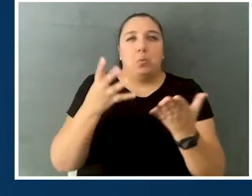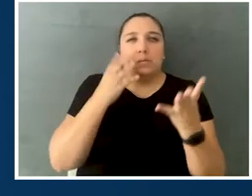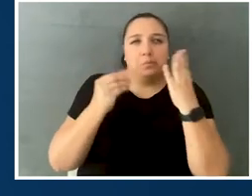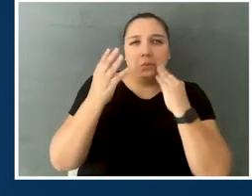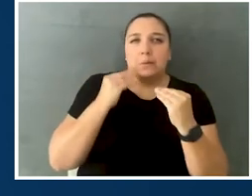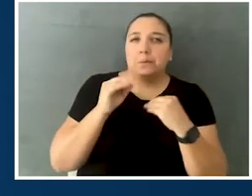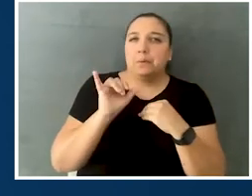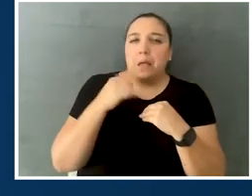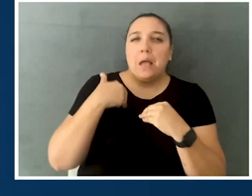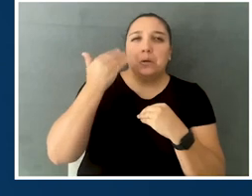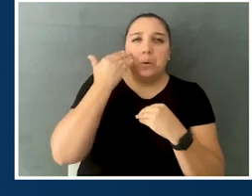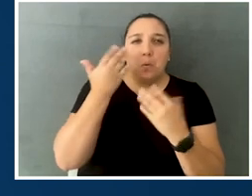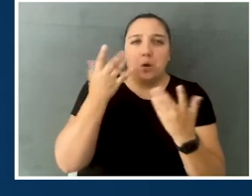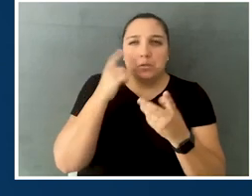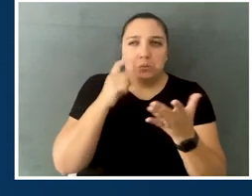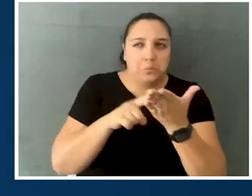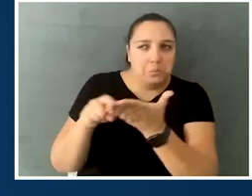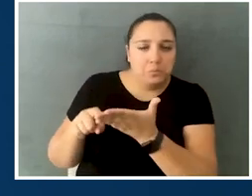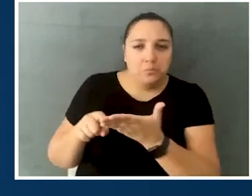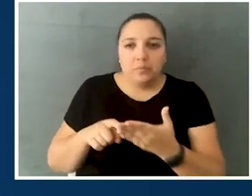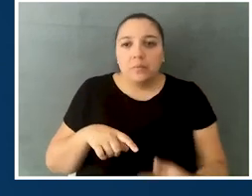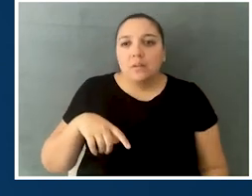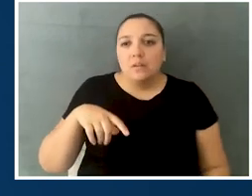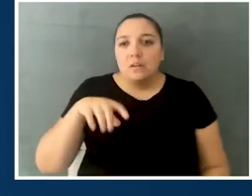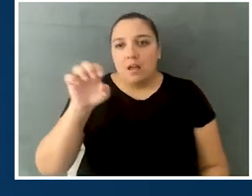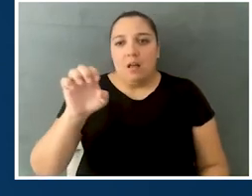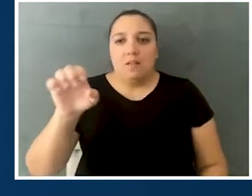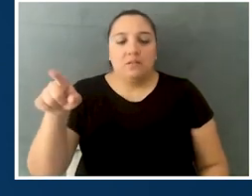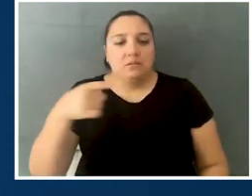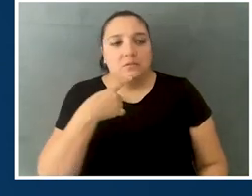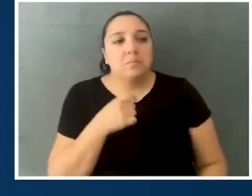Yeah. I was really pretty aware of what to watch out for.